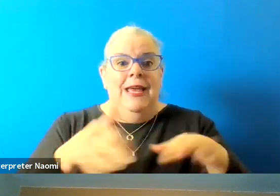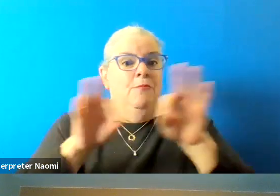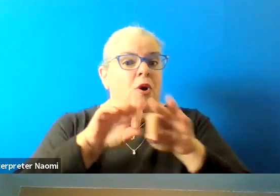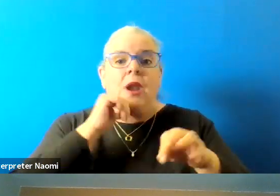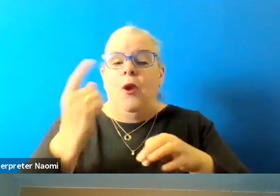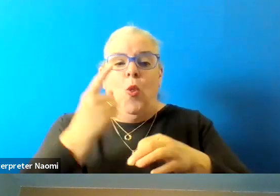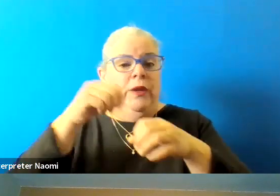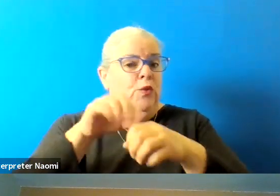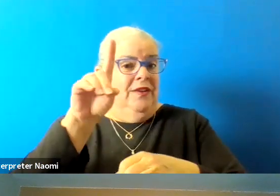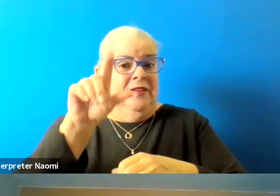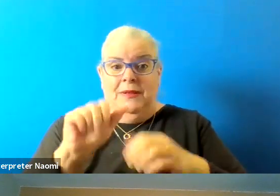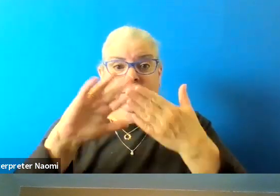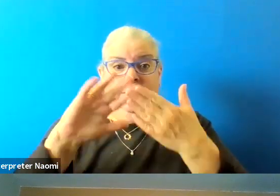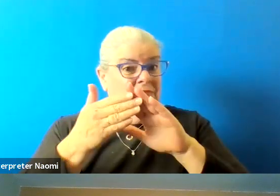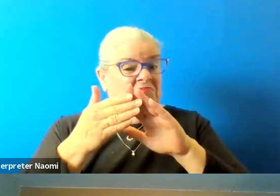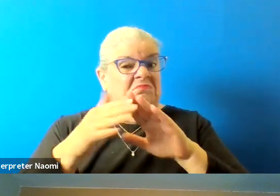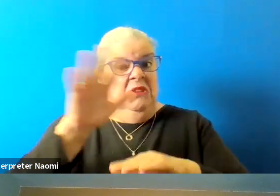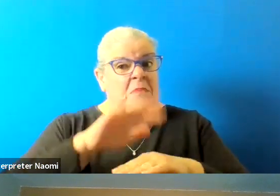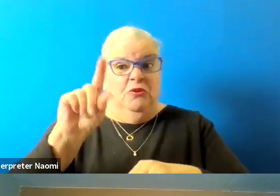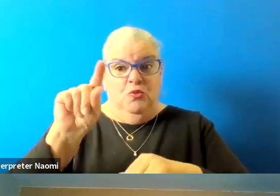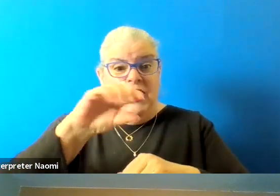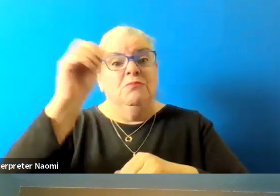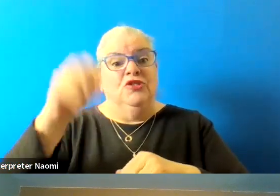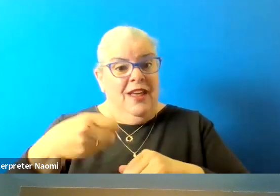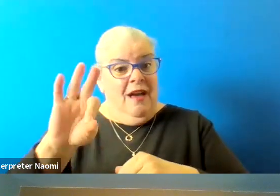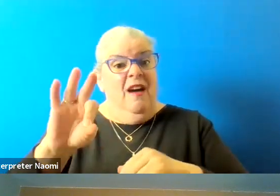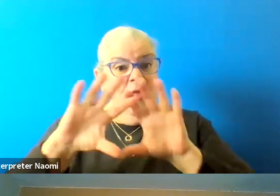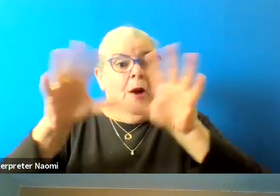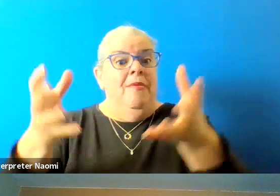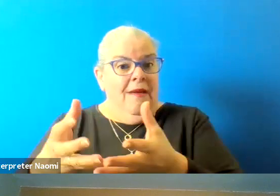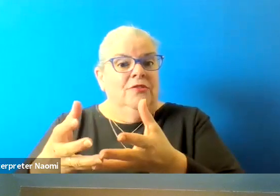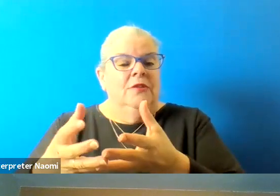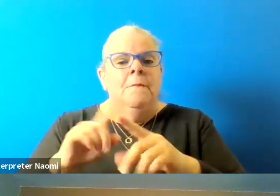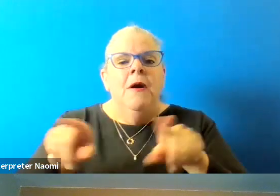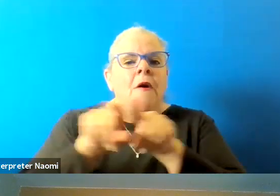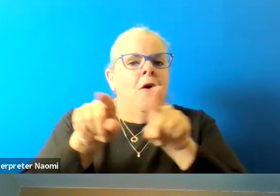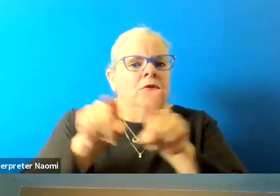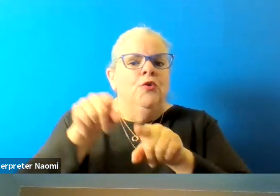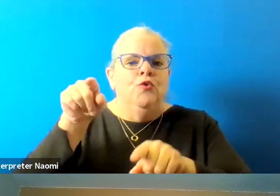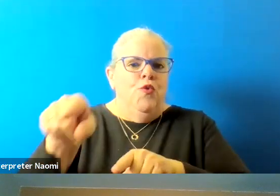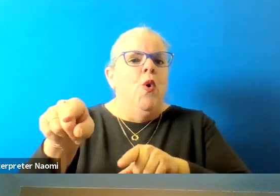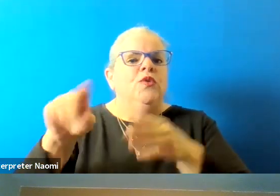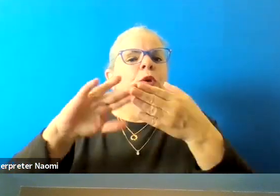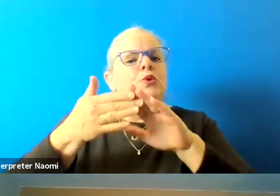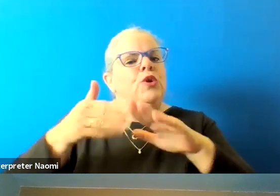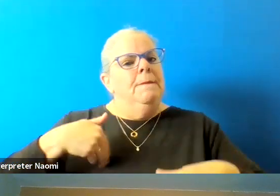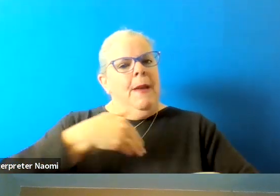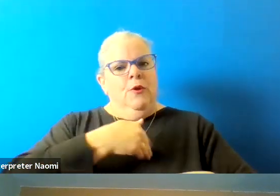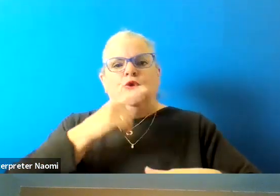which makes up nearly 20% of the population, but also to those community members who work with,